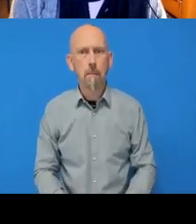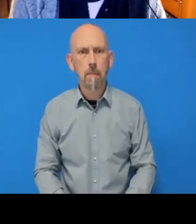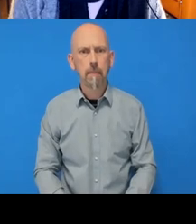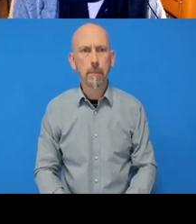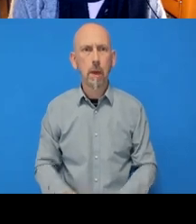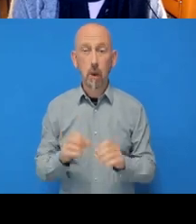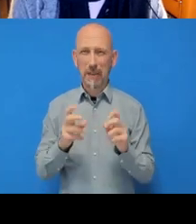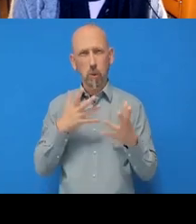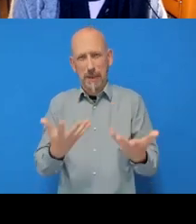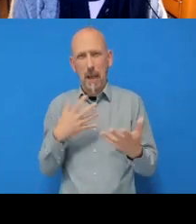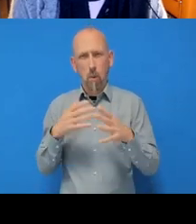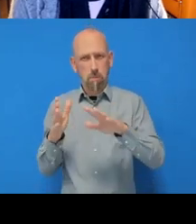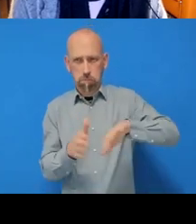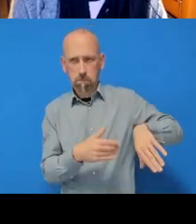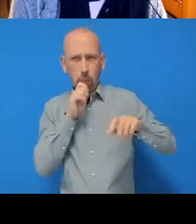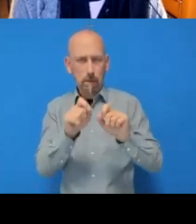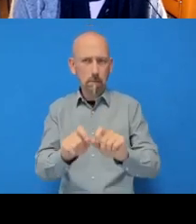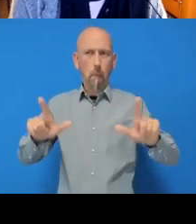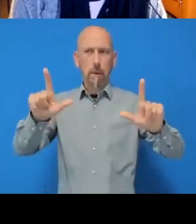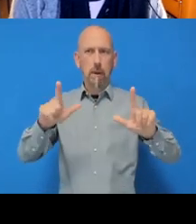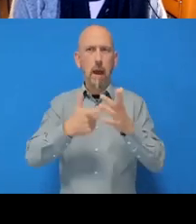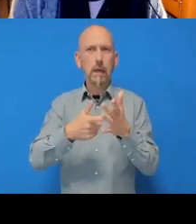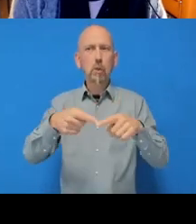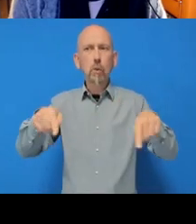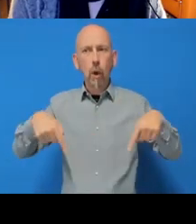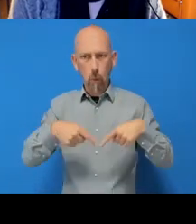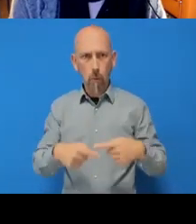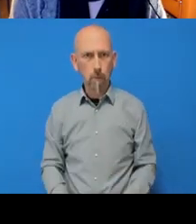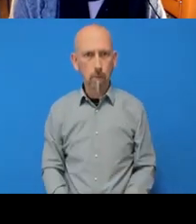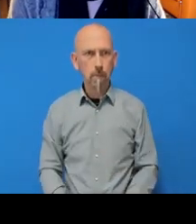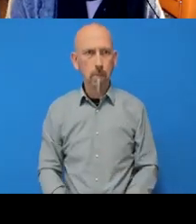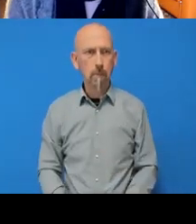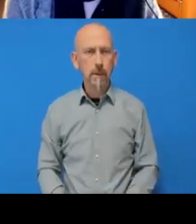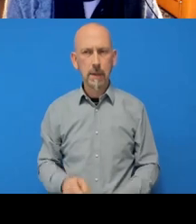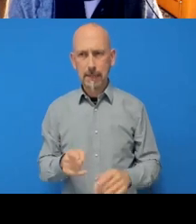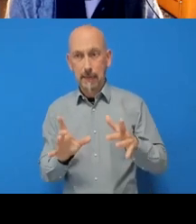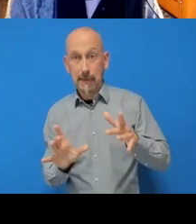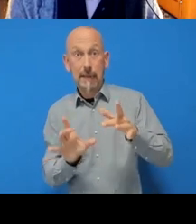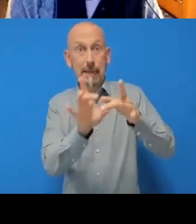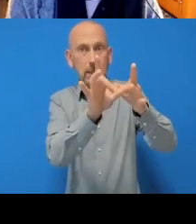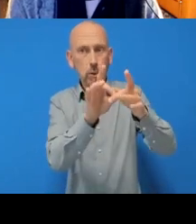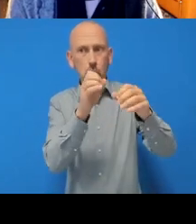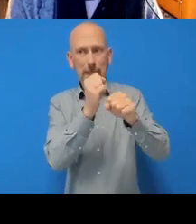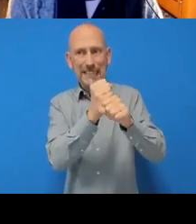and we can try and link everything together with Git so that we can work there.